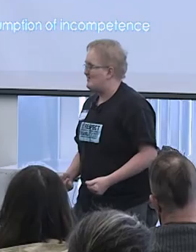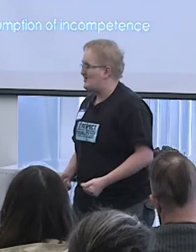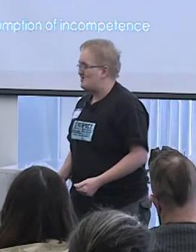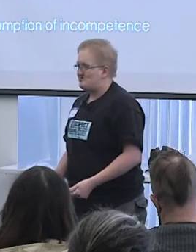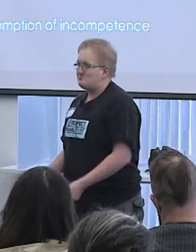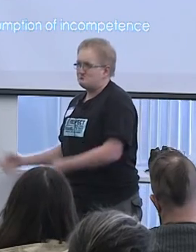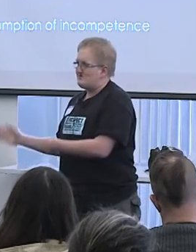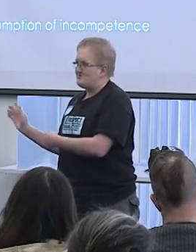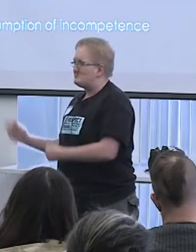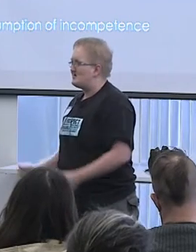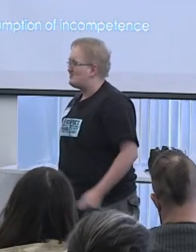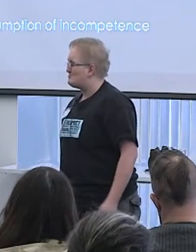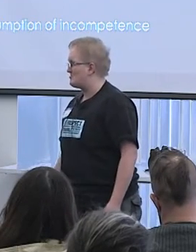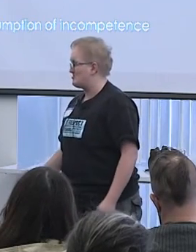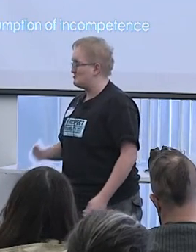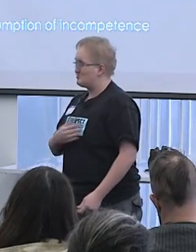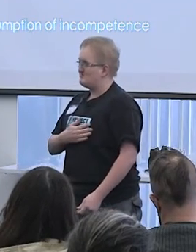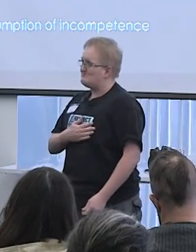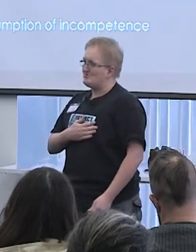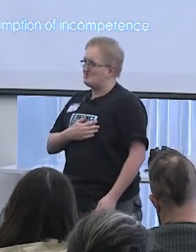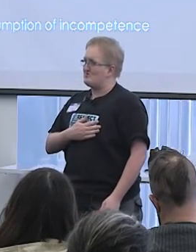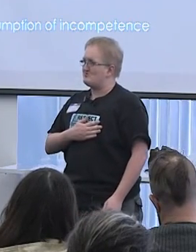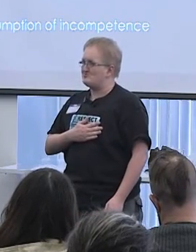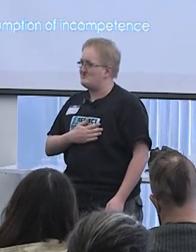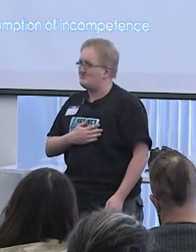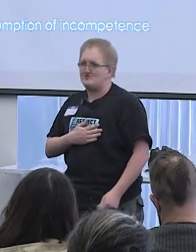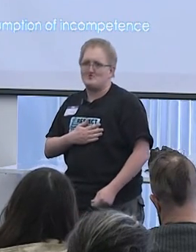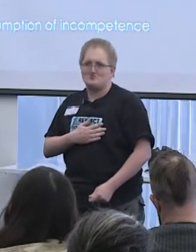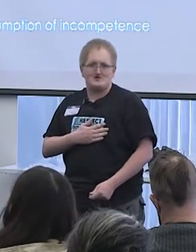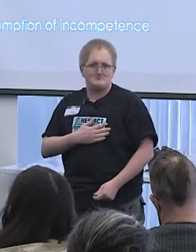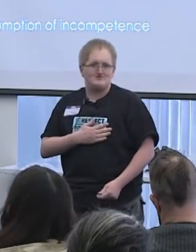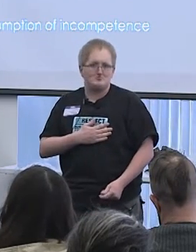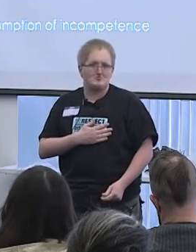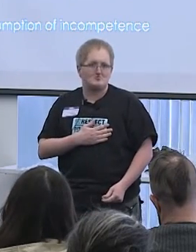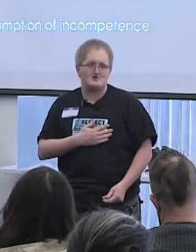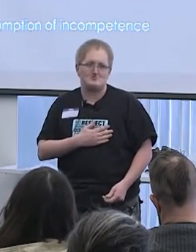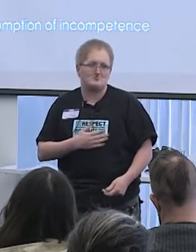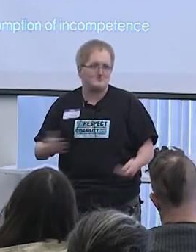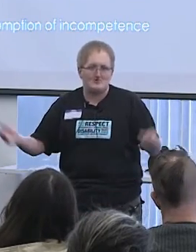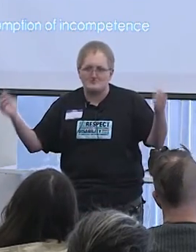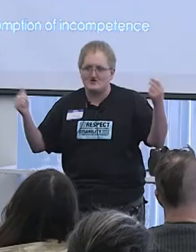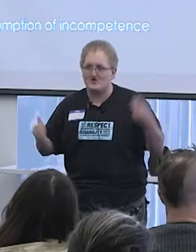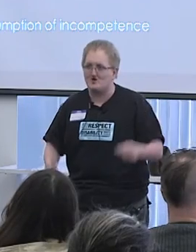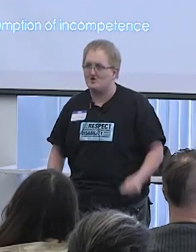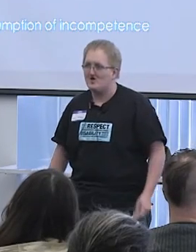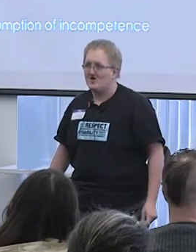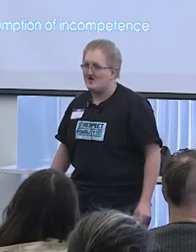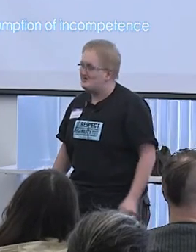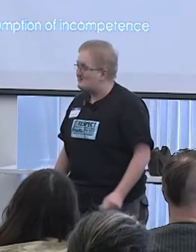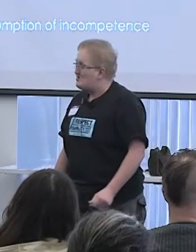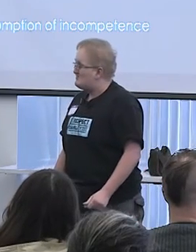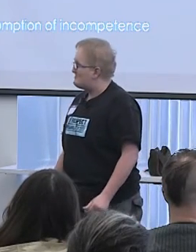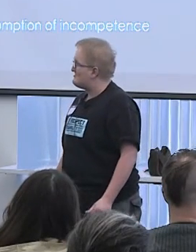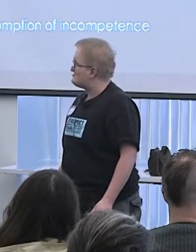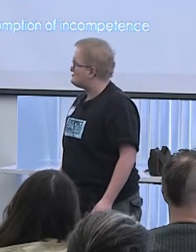And if they don't like it, well it hurts me more than it hurts you and you'll thank me for it later if you ever can, and you might not be able to